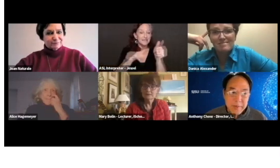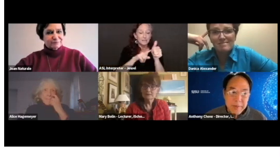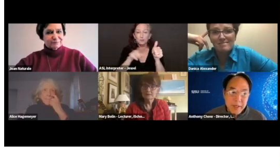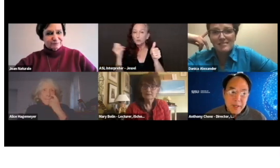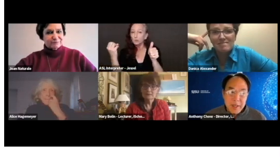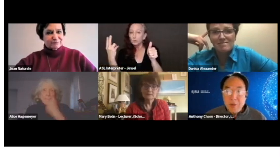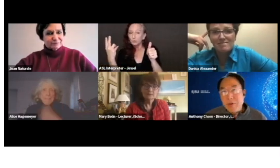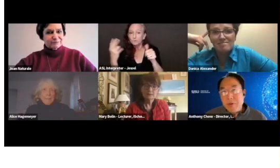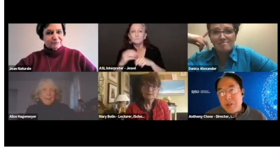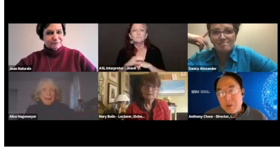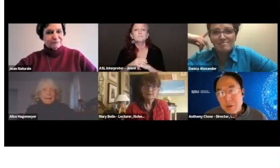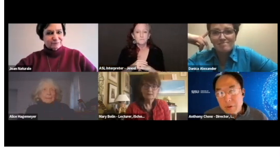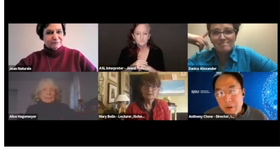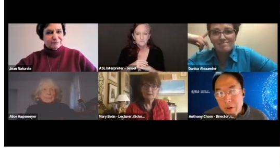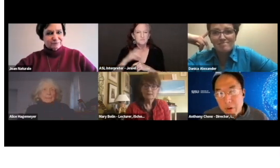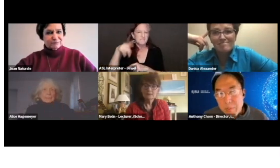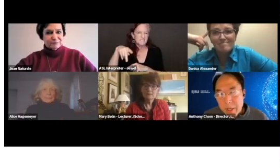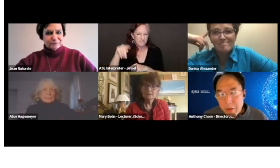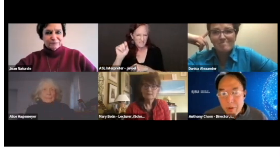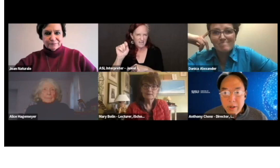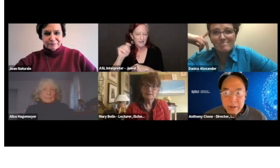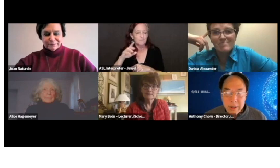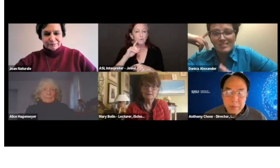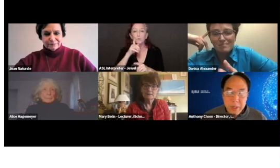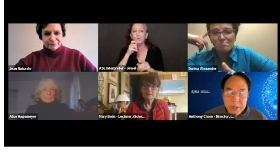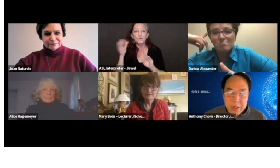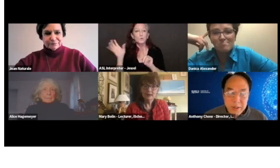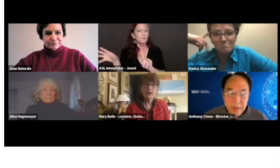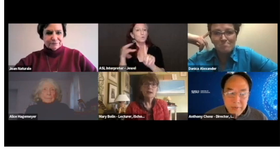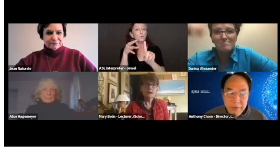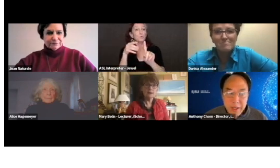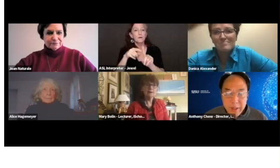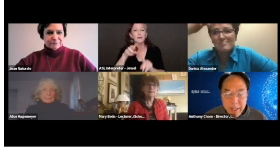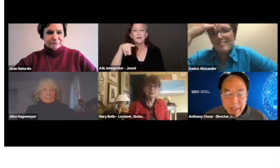And it will be featuring our very own Patty Wong, the president of ALA